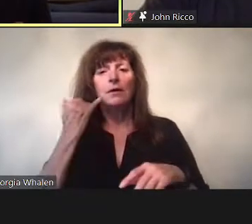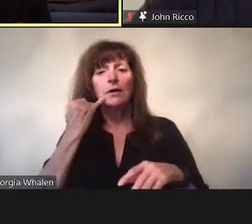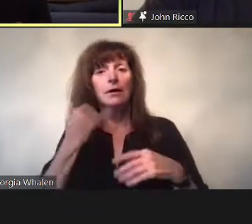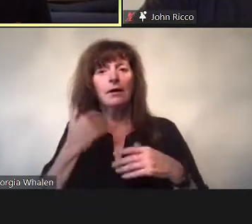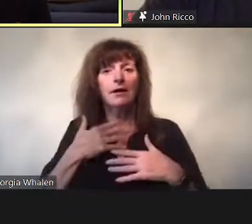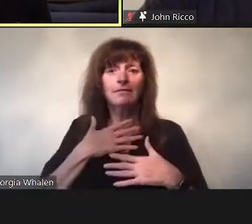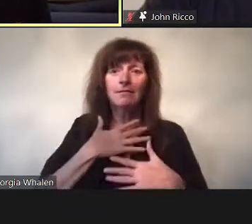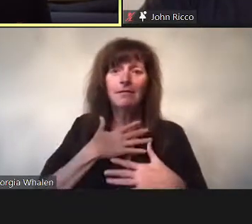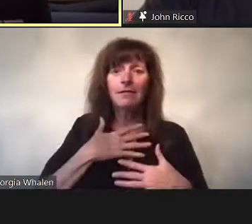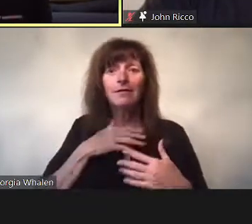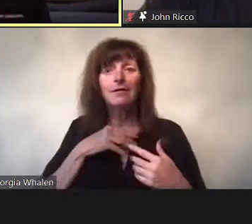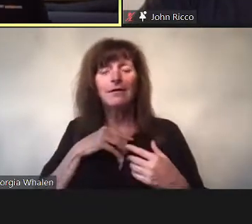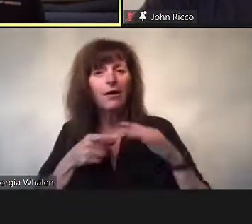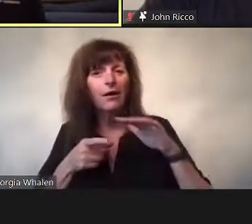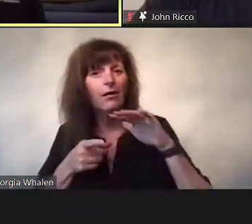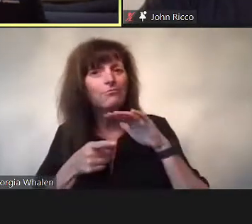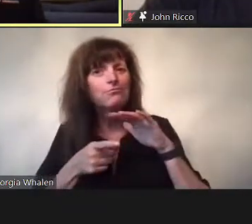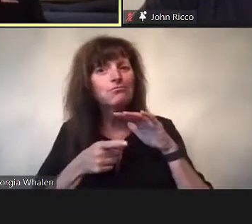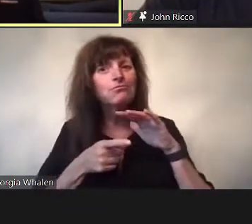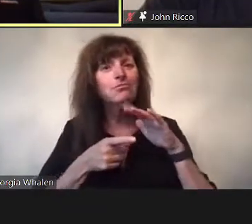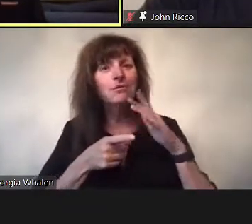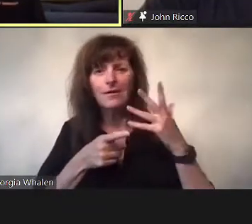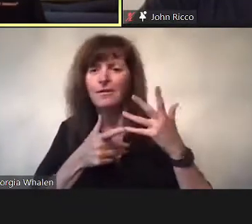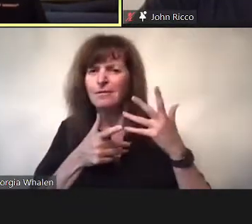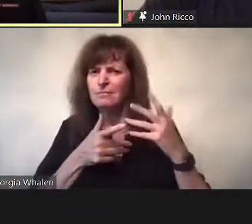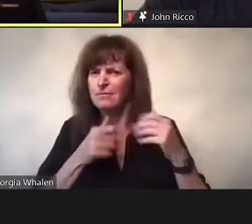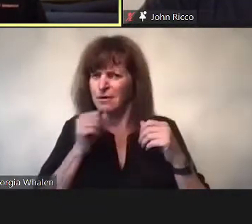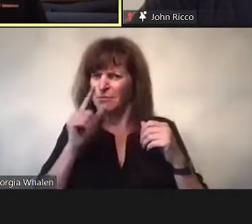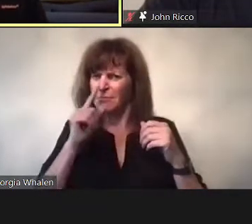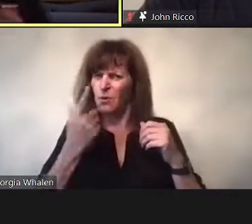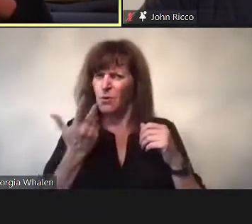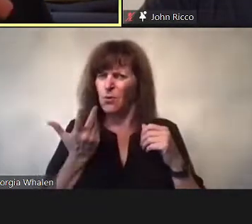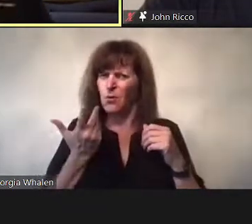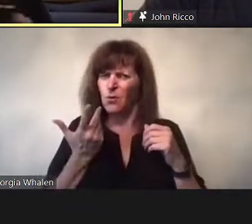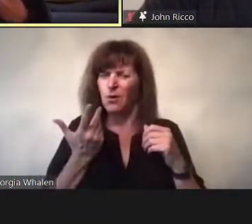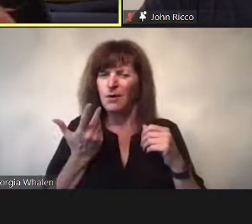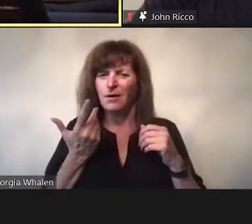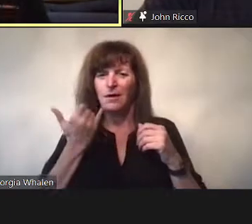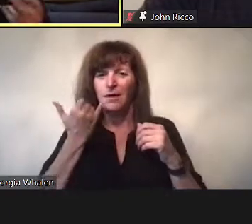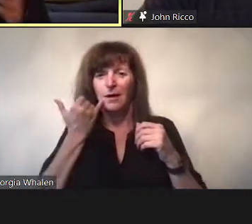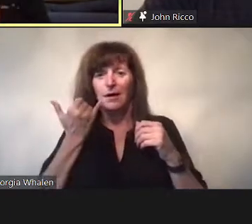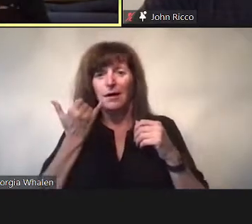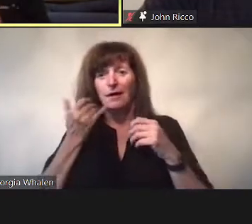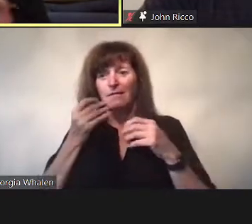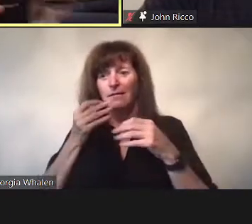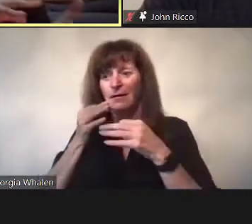It’s not the sex that is the game - the game is the play. It’s the play itself that is the game.